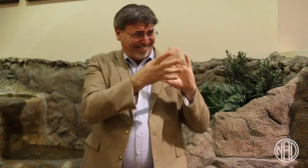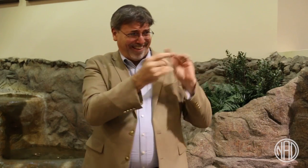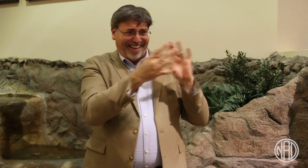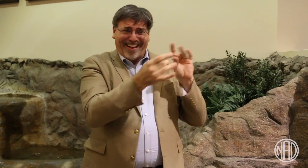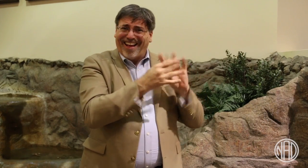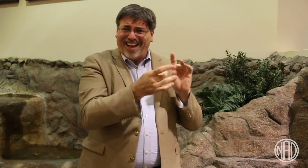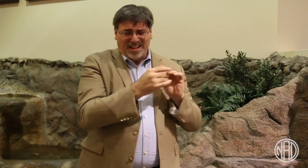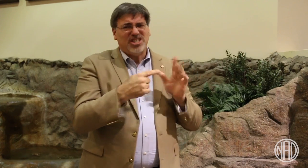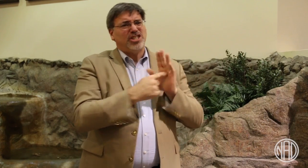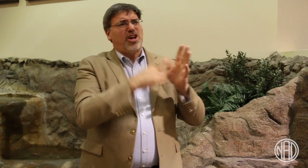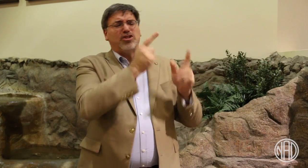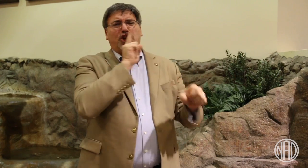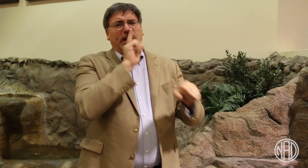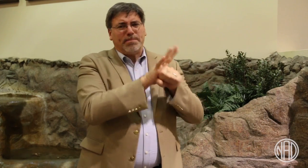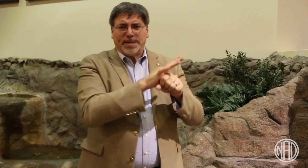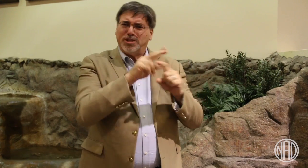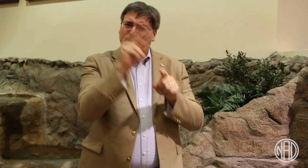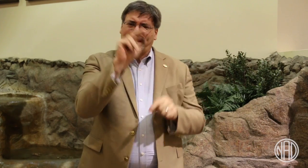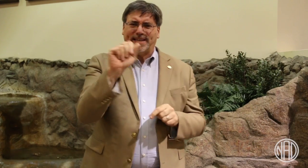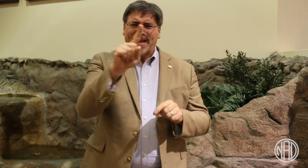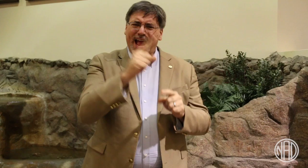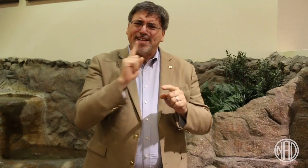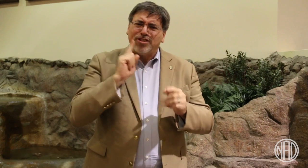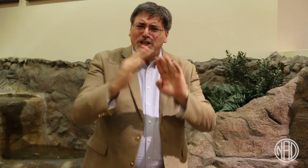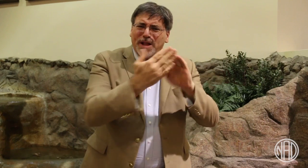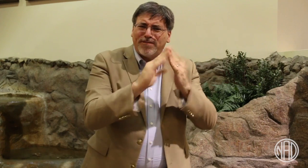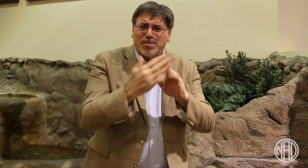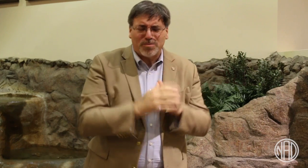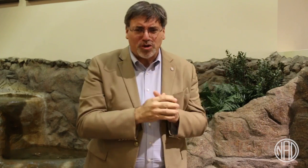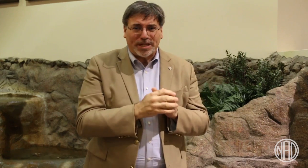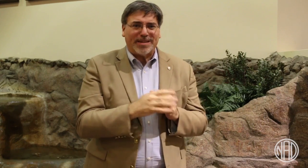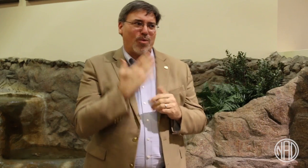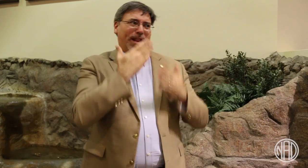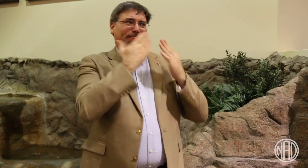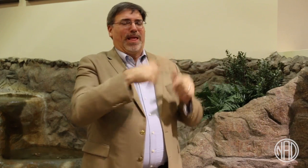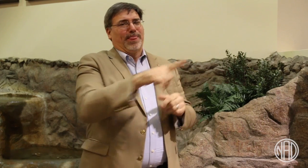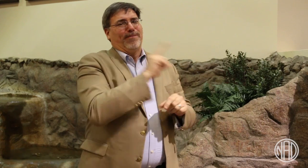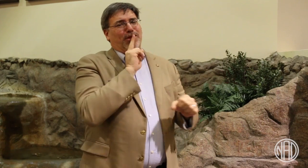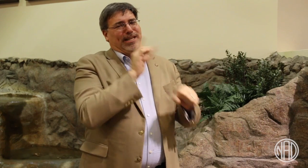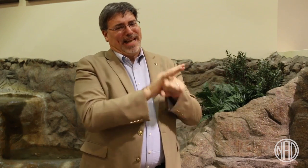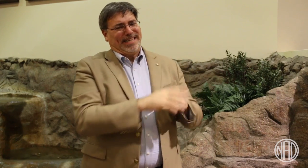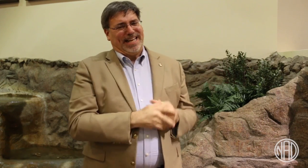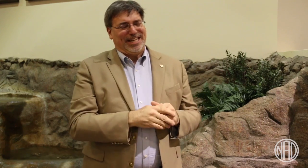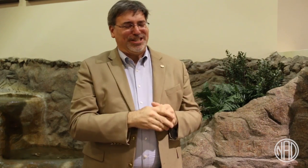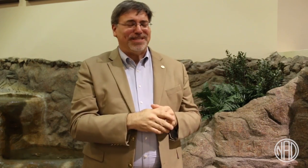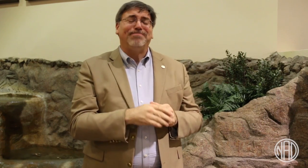Their updates reflect their true dedication to the NAD for the deaf and hard of hearing community. I really thank them for their commitment.